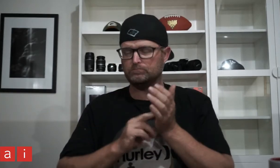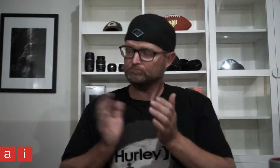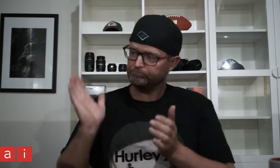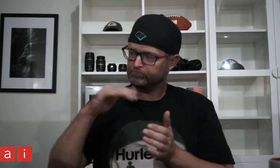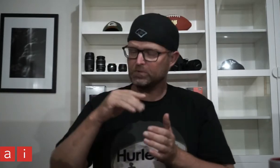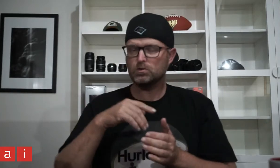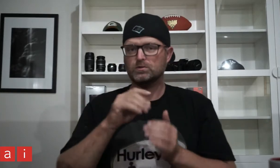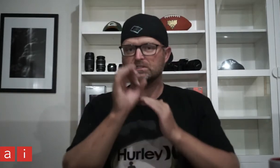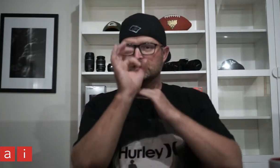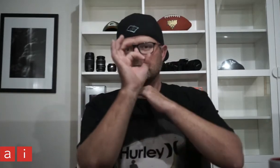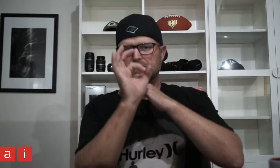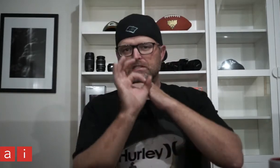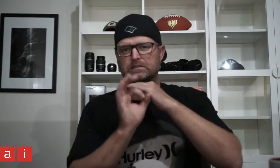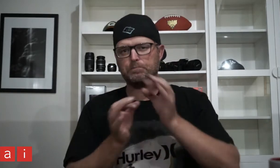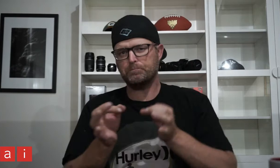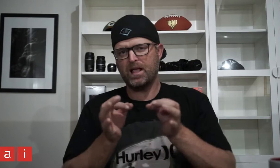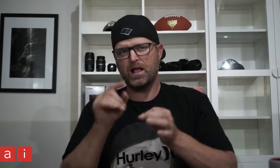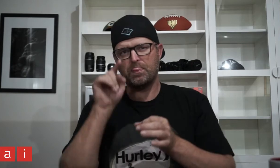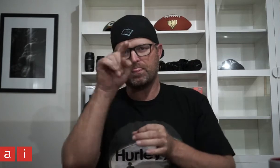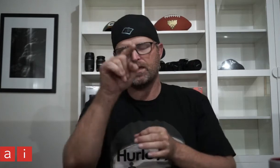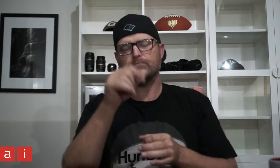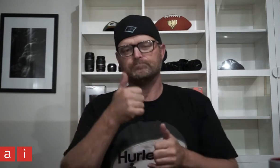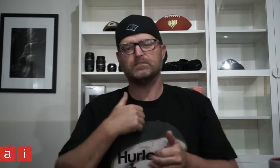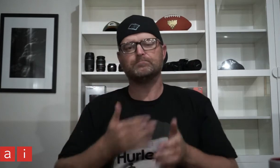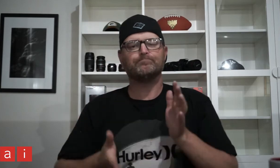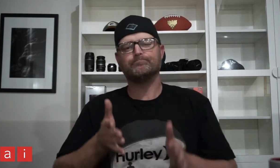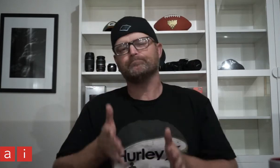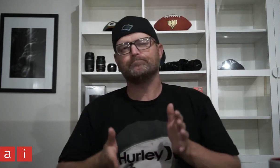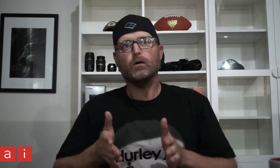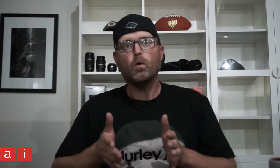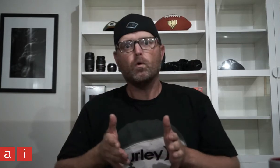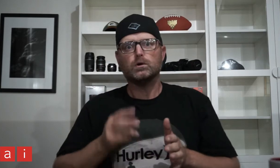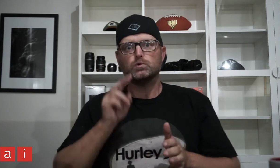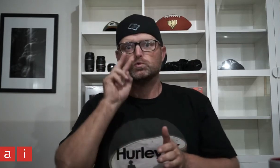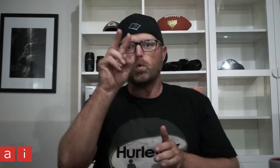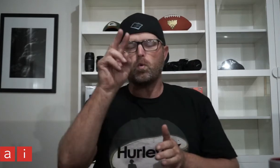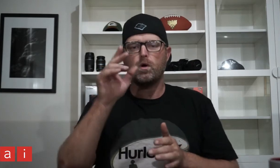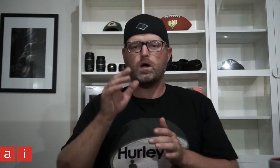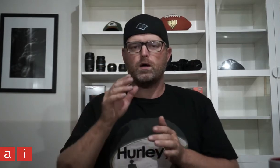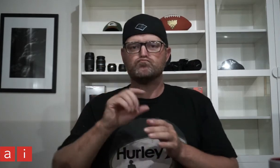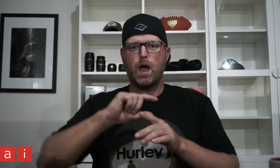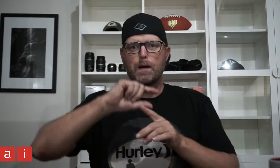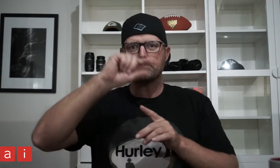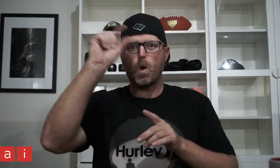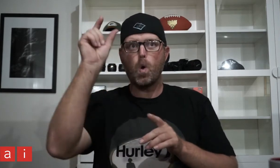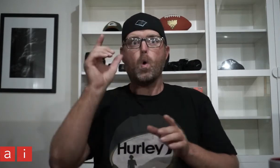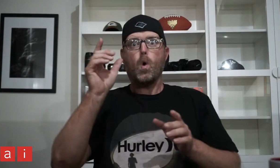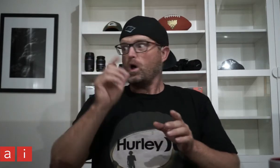we were planning to get a sunrise shot and then we saw a huge rainbow.